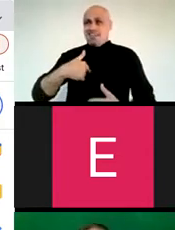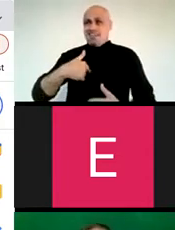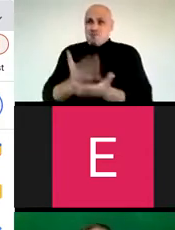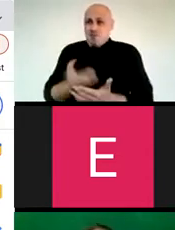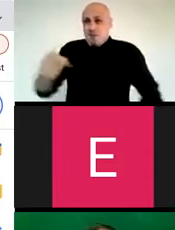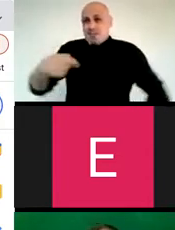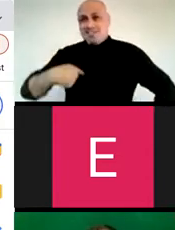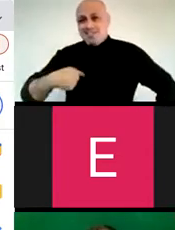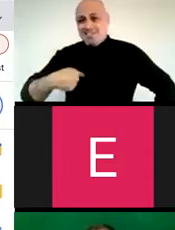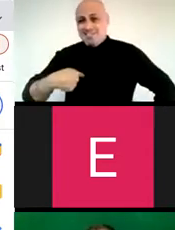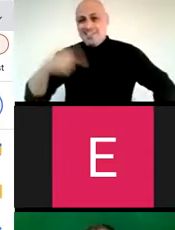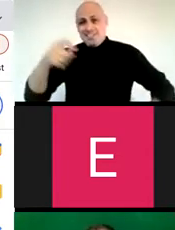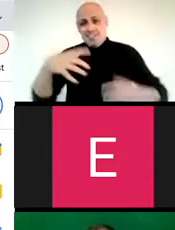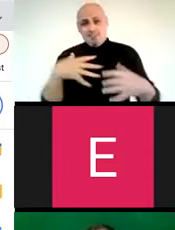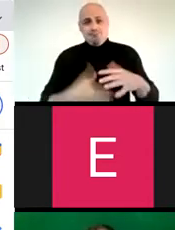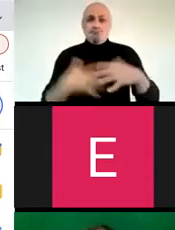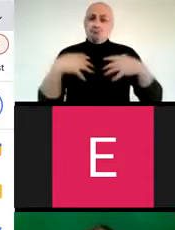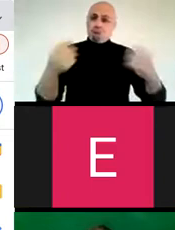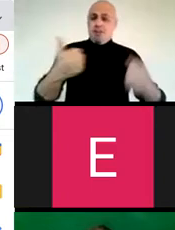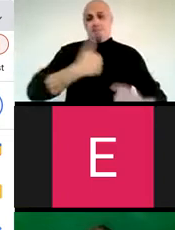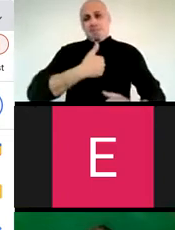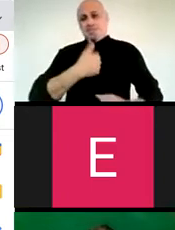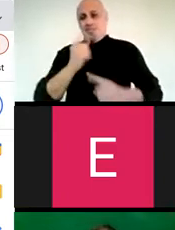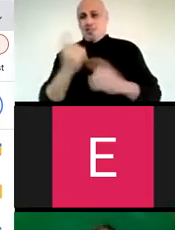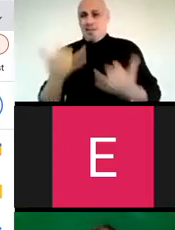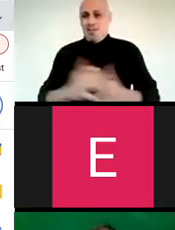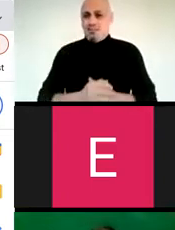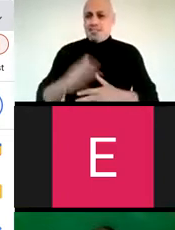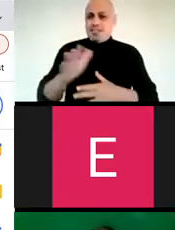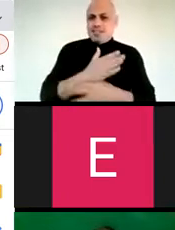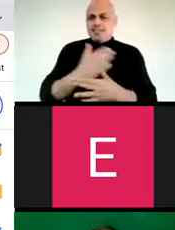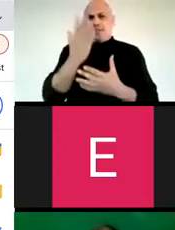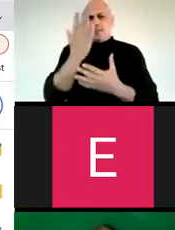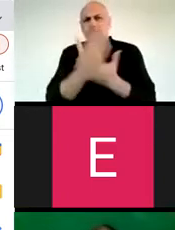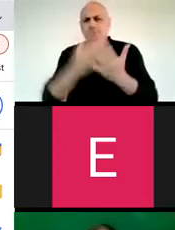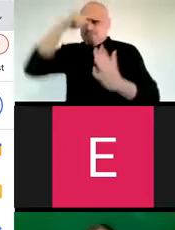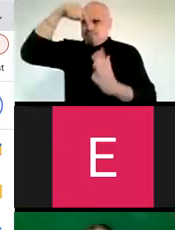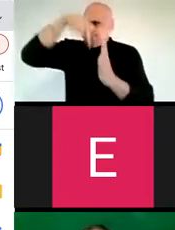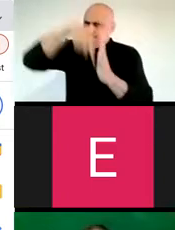I have to put my money where my mouth is and I would like to be brave for a moment and share some